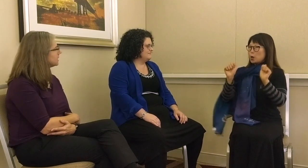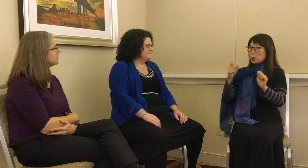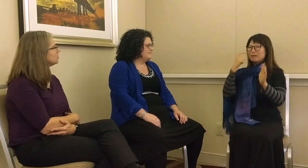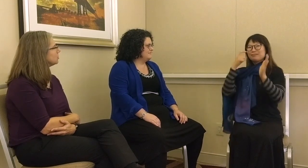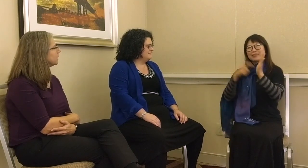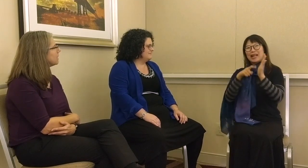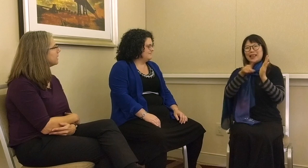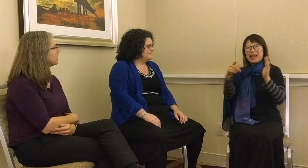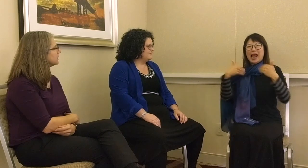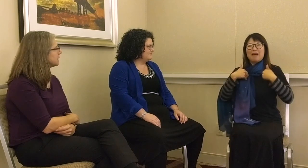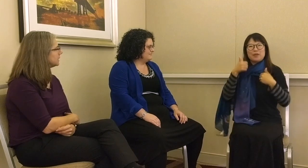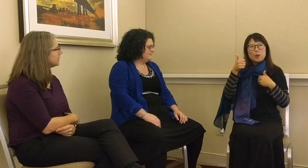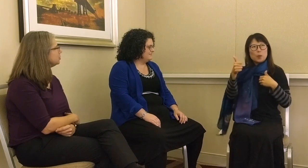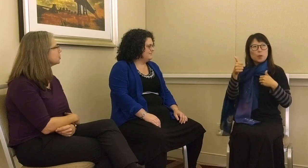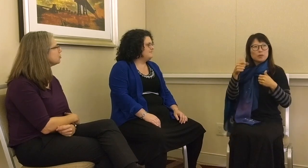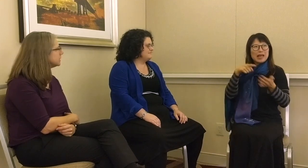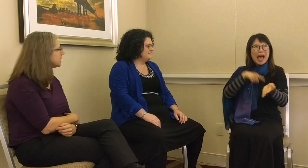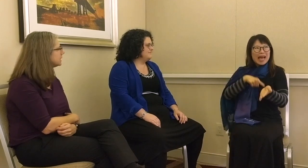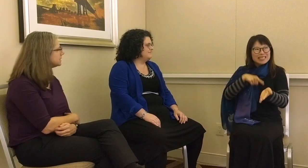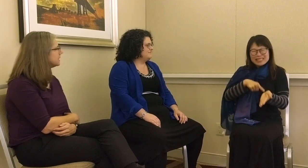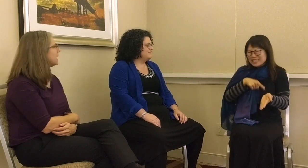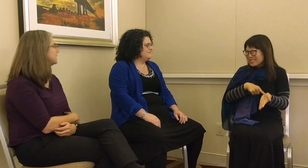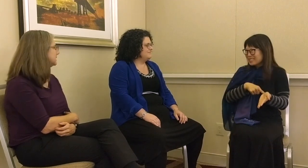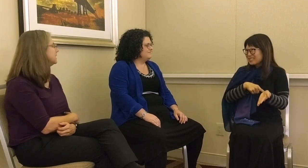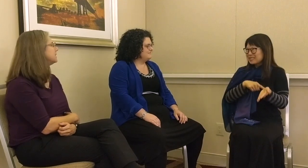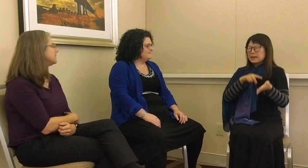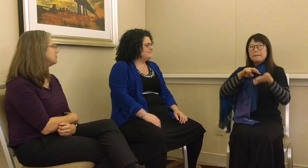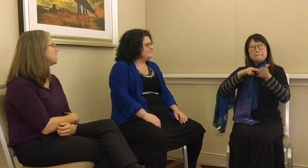they’re learning American Sign Language, you can realise and see at the same time that